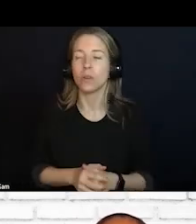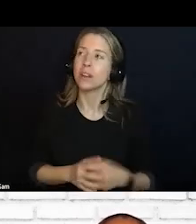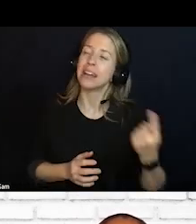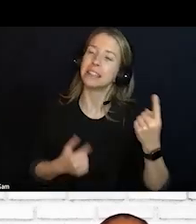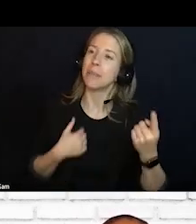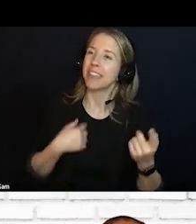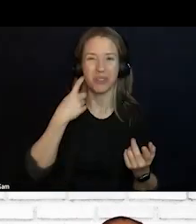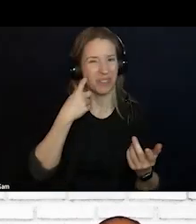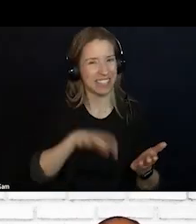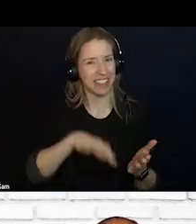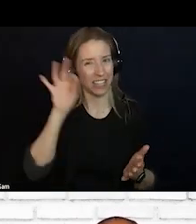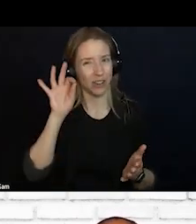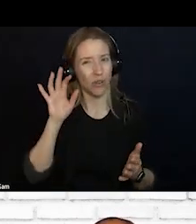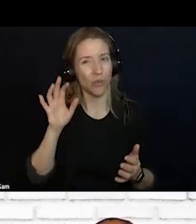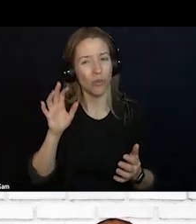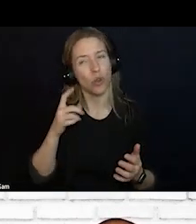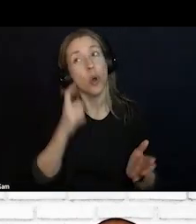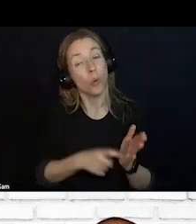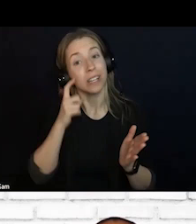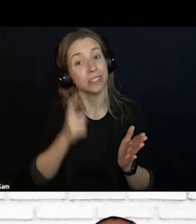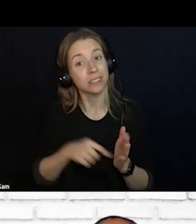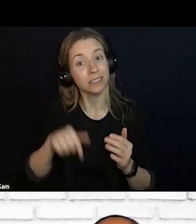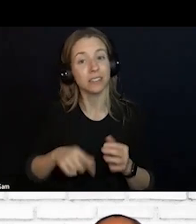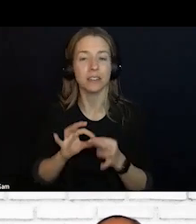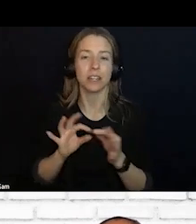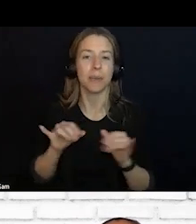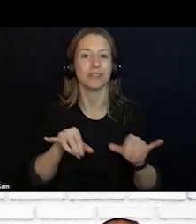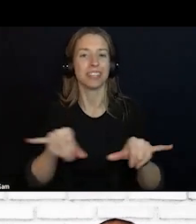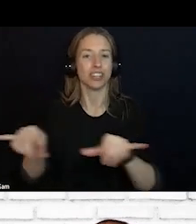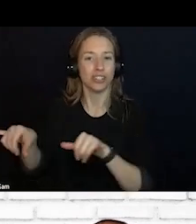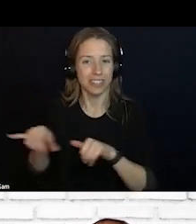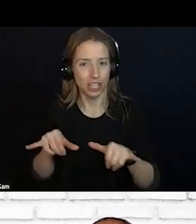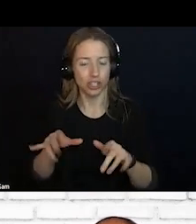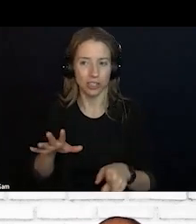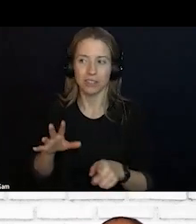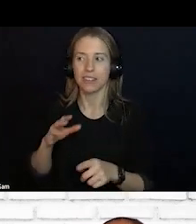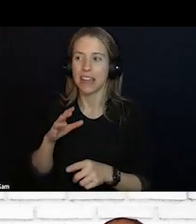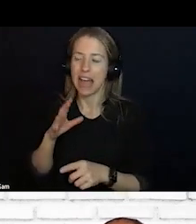PRESENTATION -- I DON'T KNOW MUCH ABOUT FREEDOM HOUSE. I AM SORRY AND I WILL LOOK